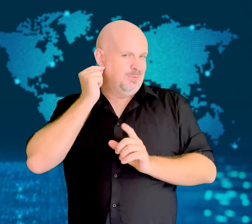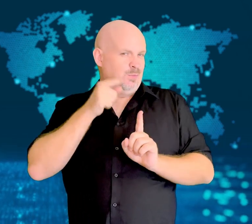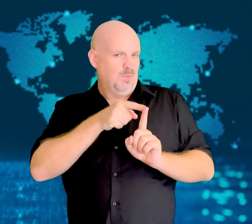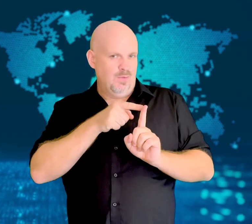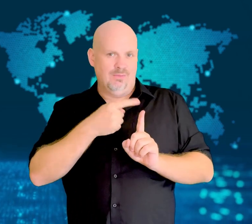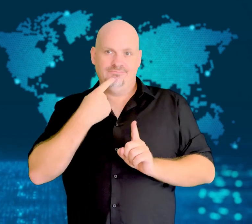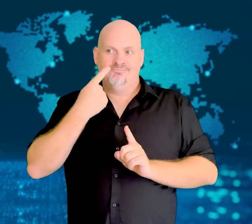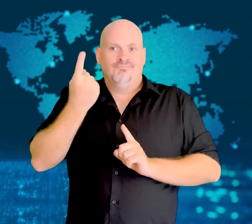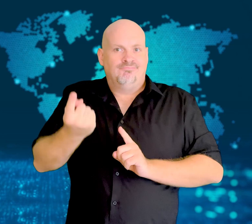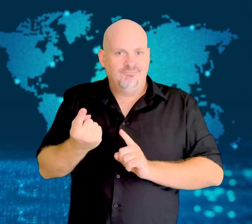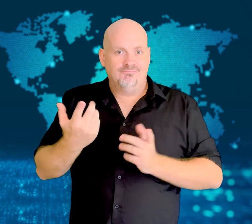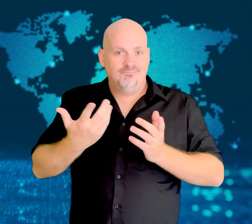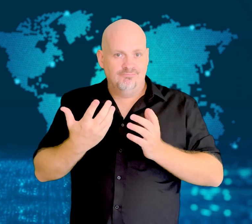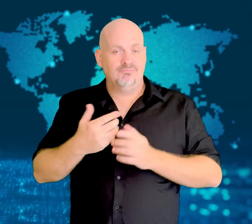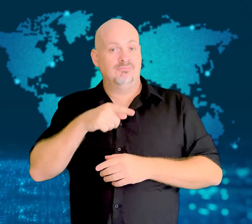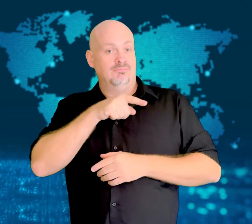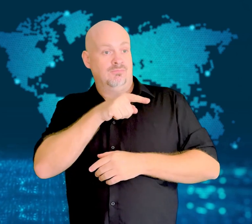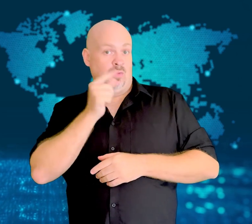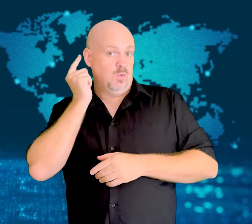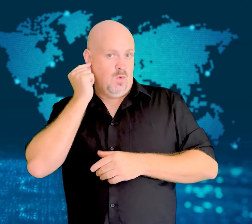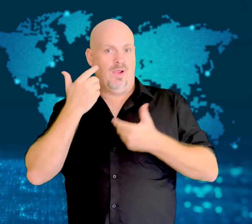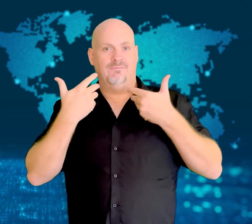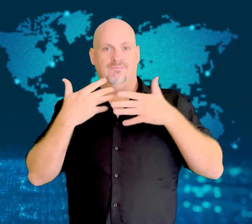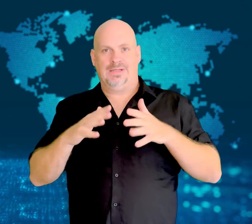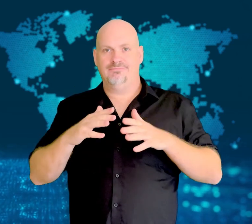been following her.